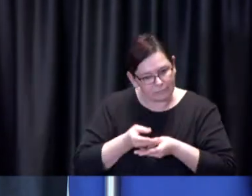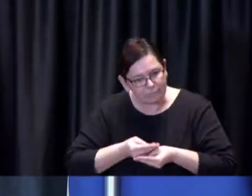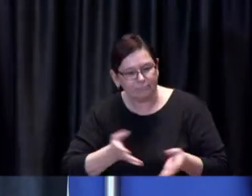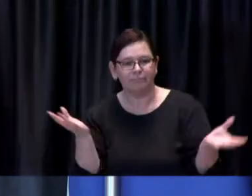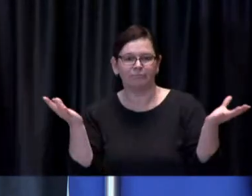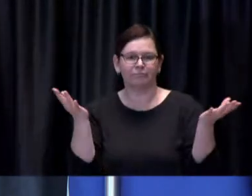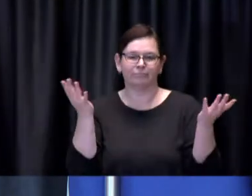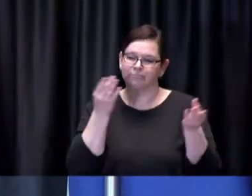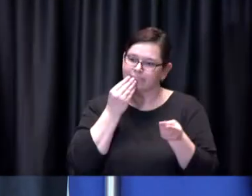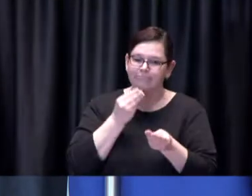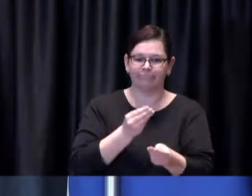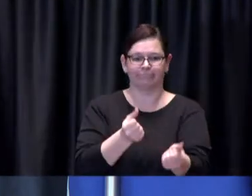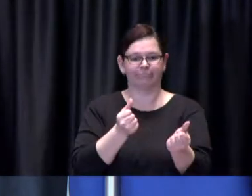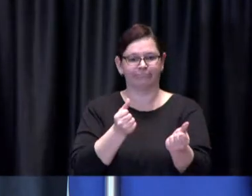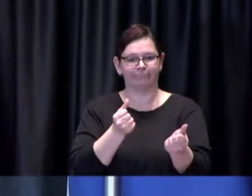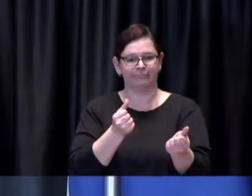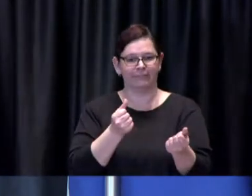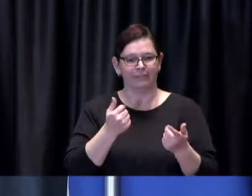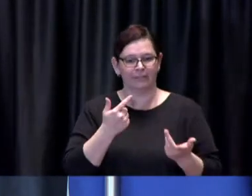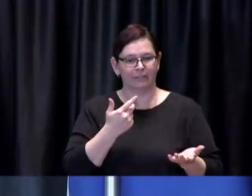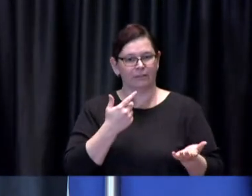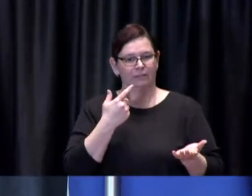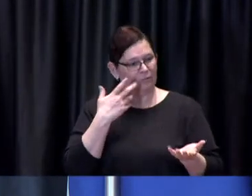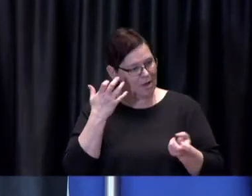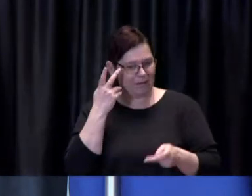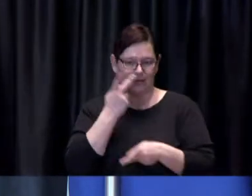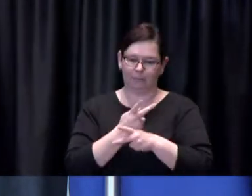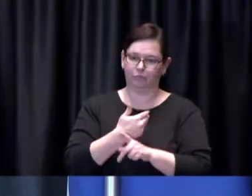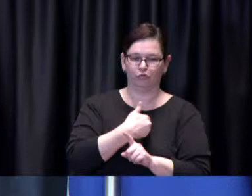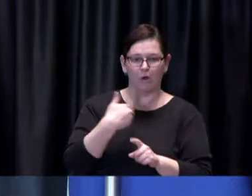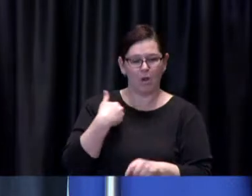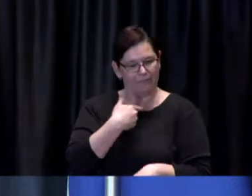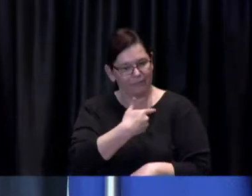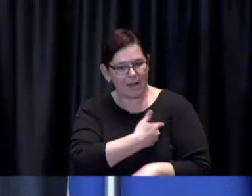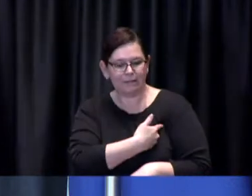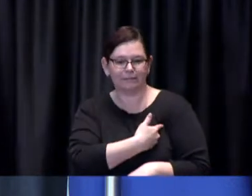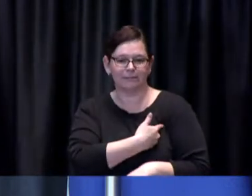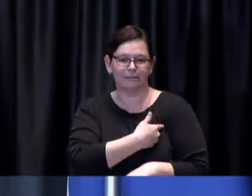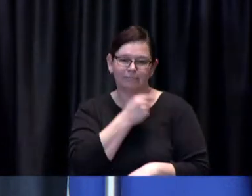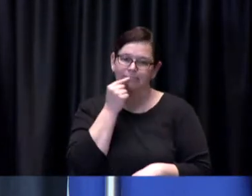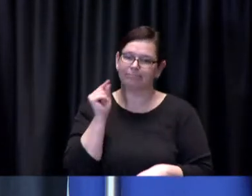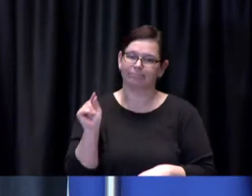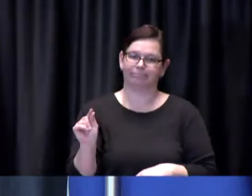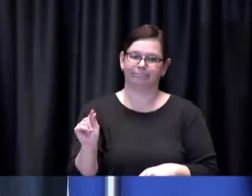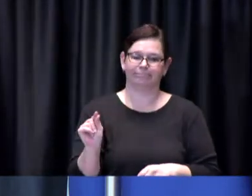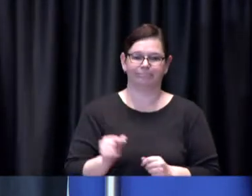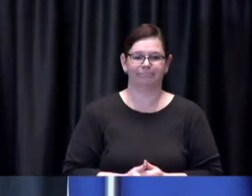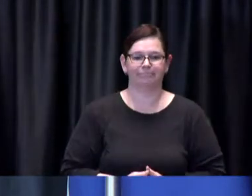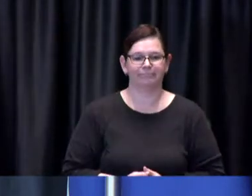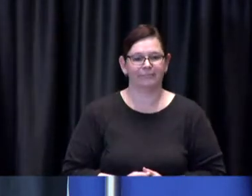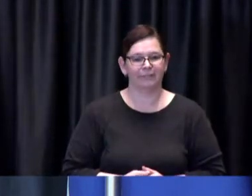of Toronto as quickly as possible and uh we're constantly assessing the data and we'll continue